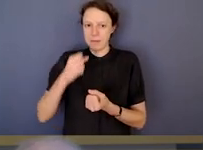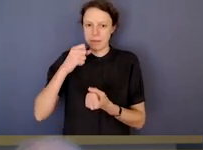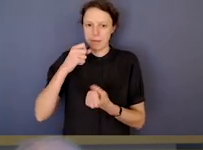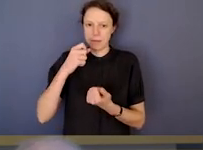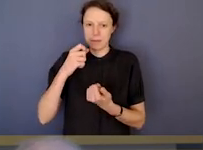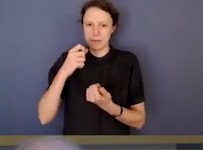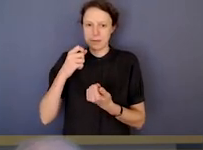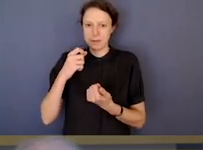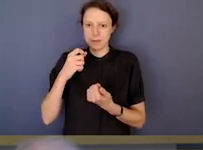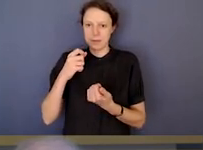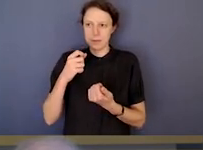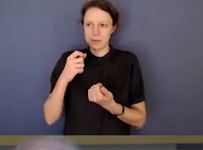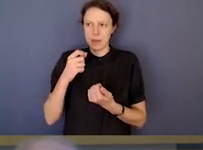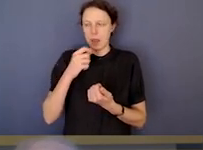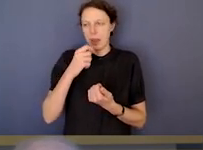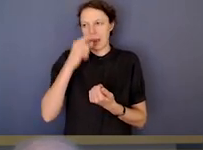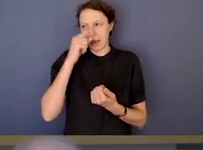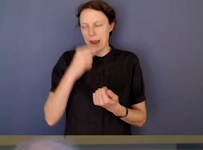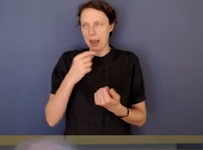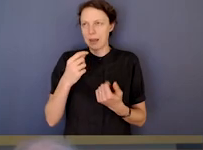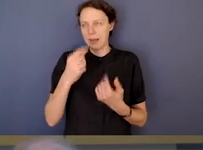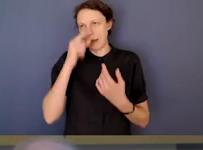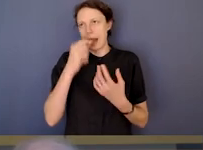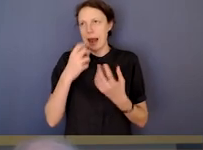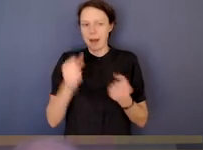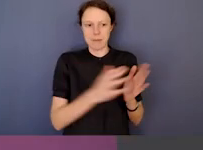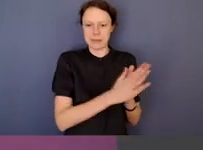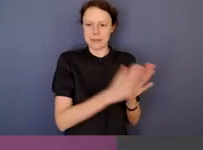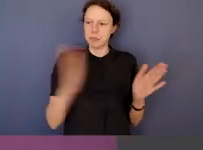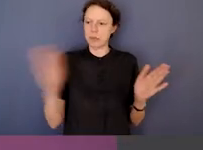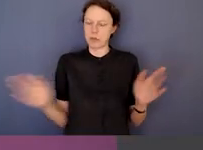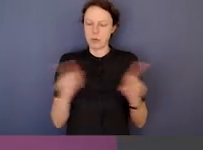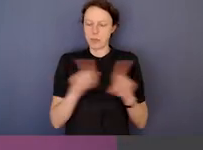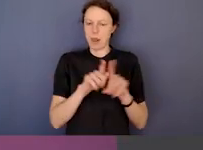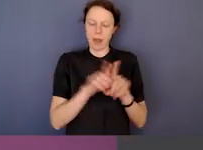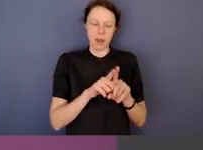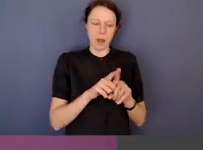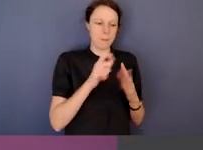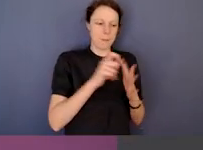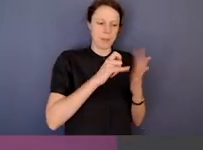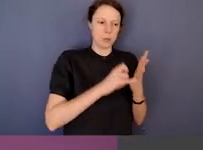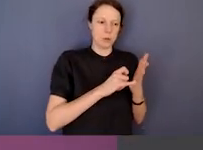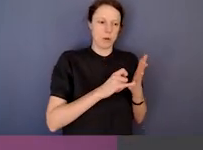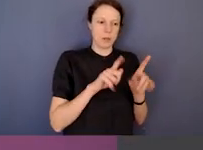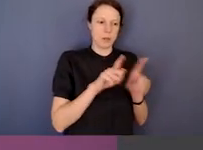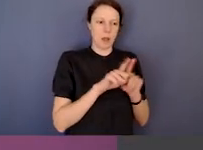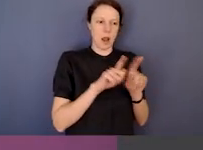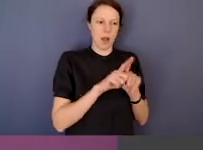unwilling to provide unwelcome advice end of the spectrum.